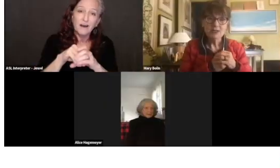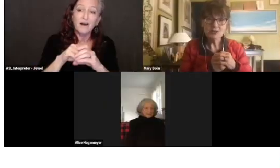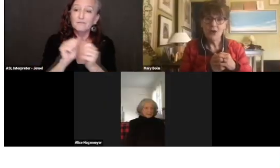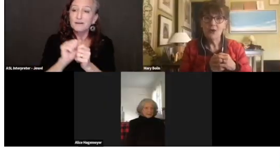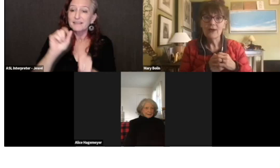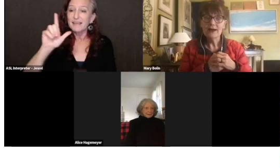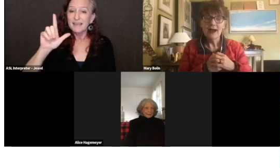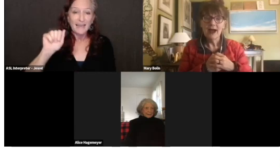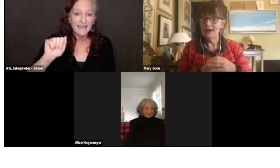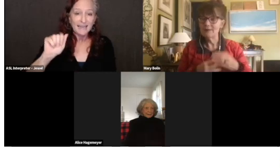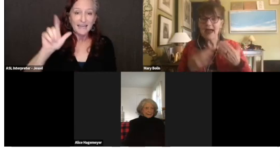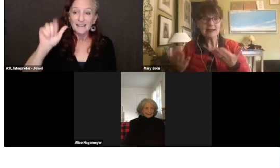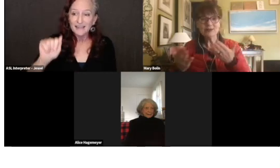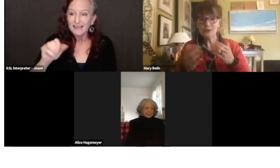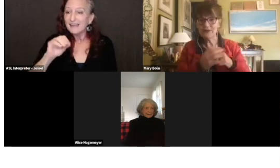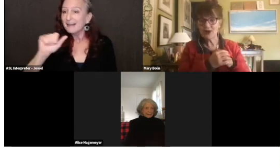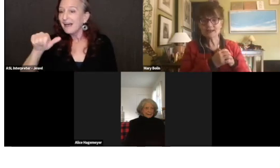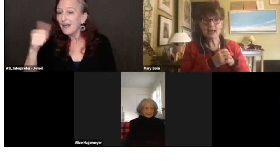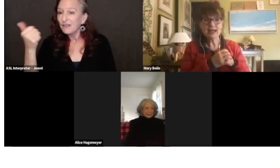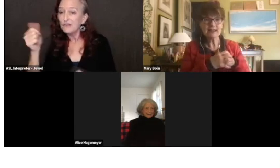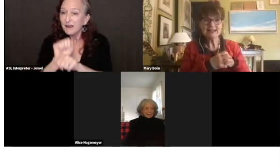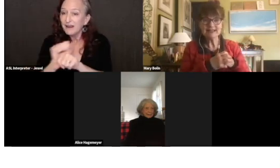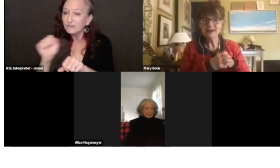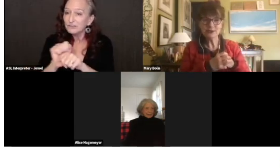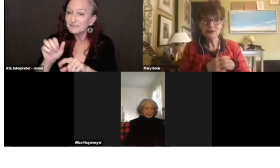So, Alice, we're very excited to see you.